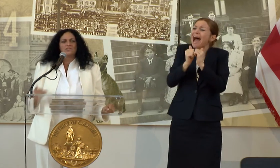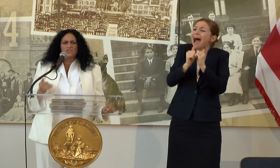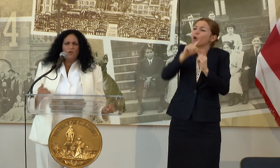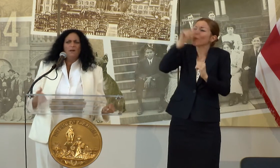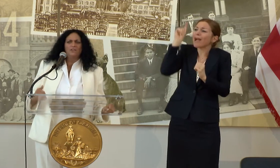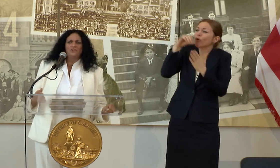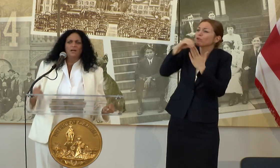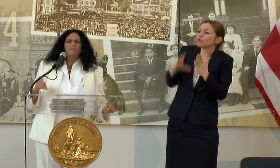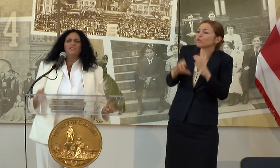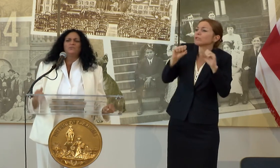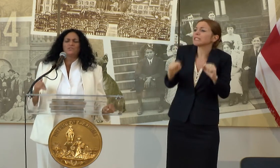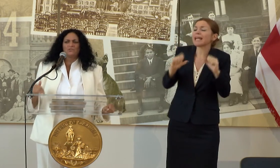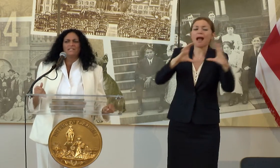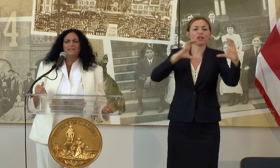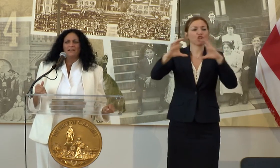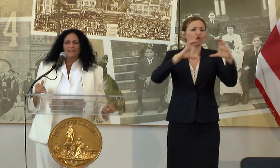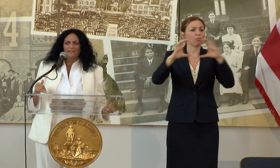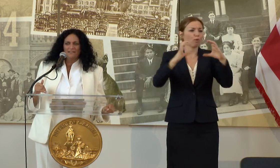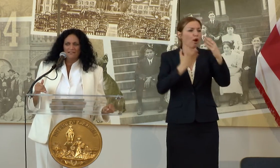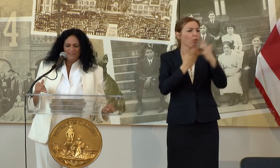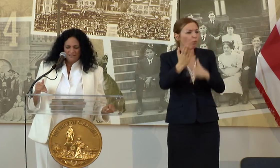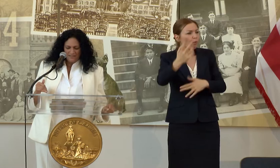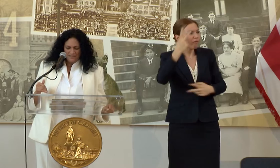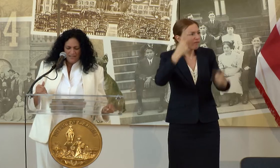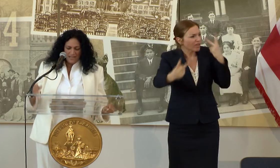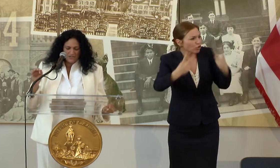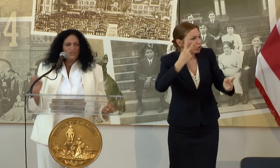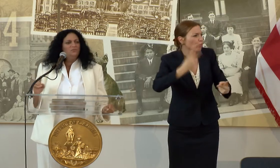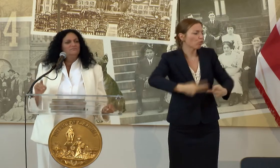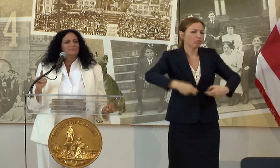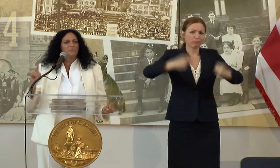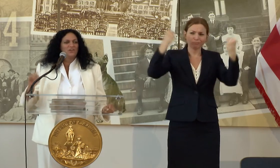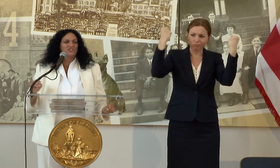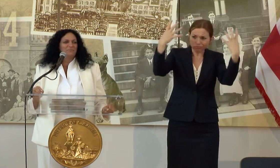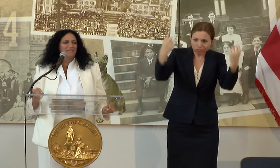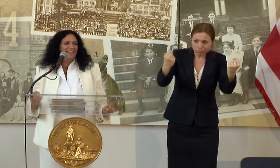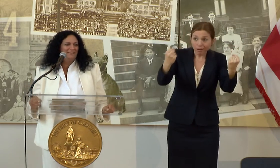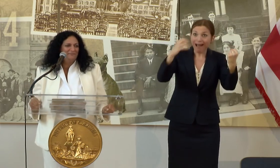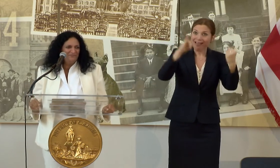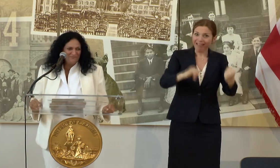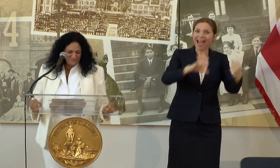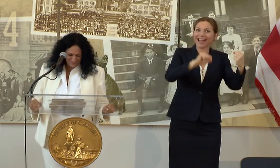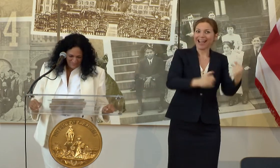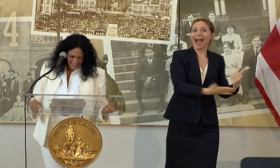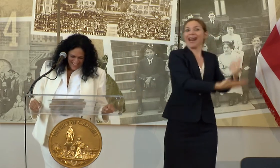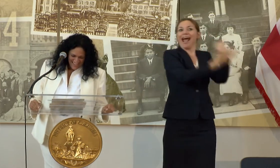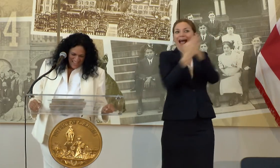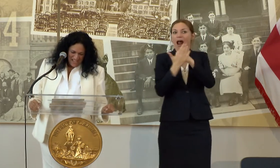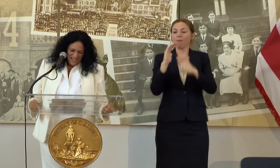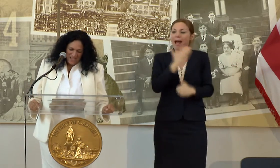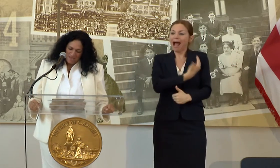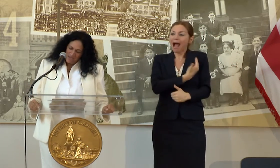SO MUCH ABOUT VISUAL STORY-TELLING, AND SO THE PARTNERSHIP BEGAN.